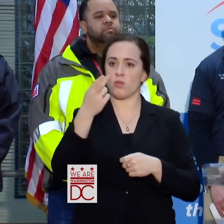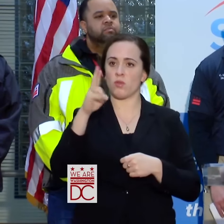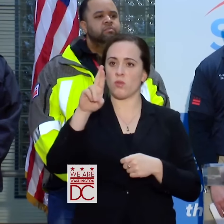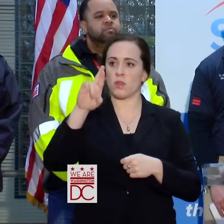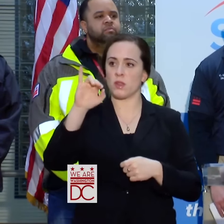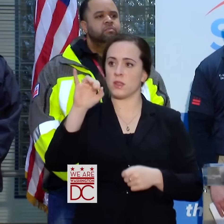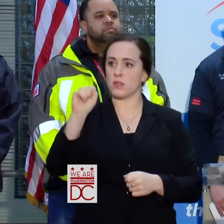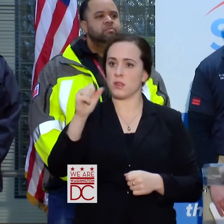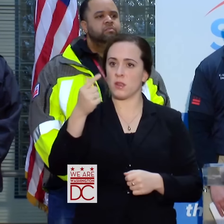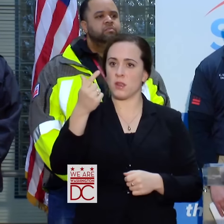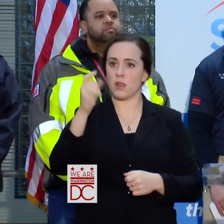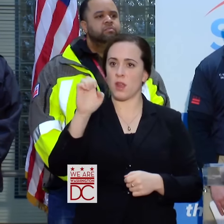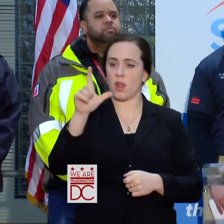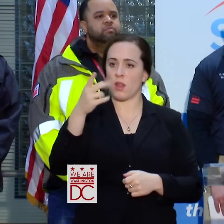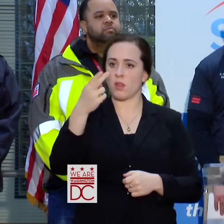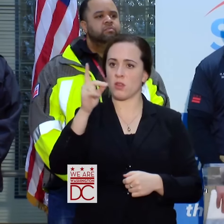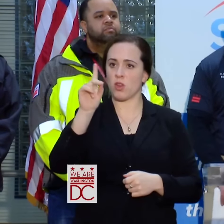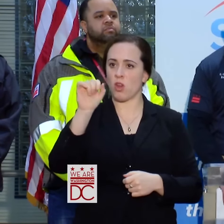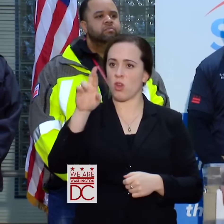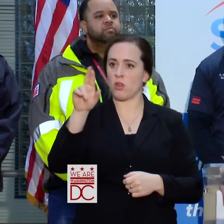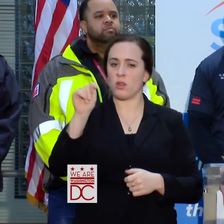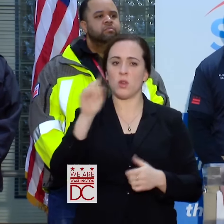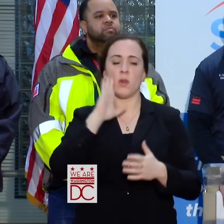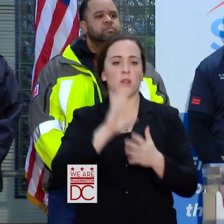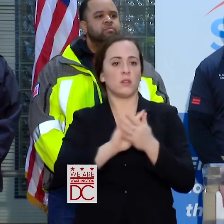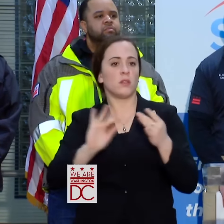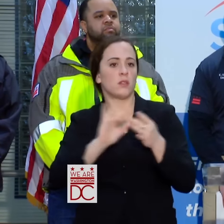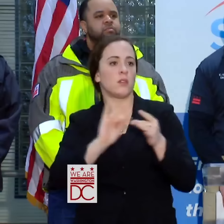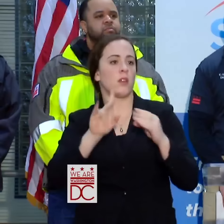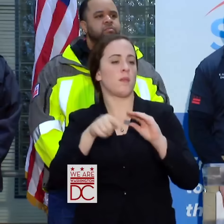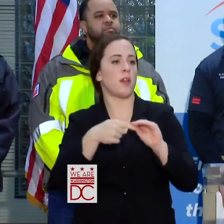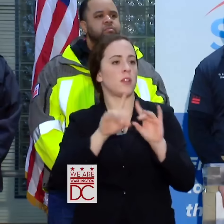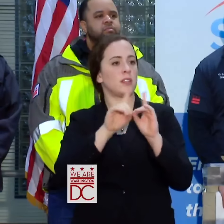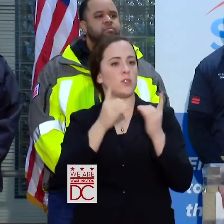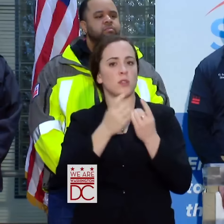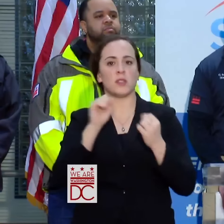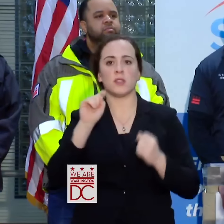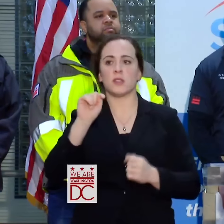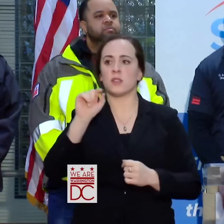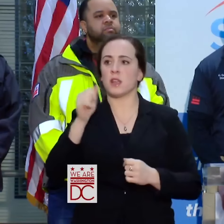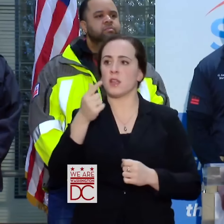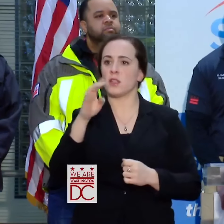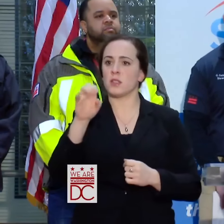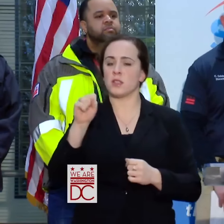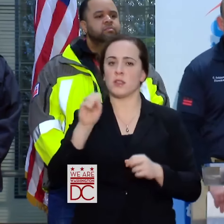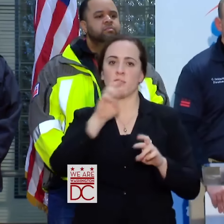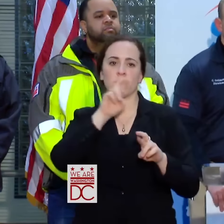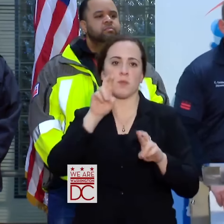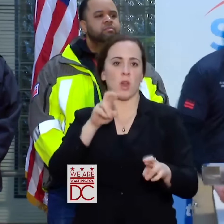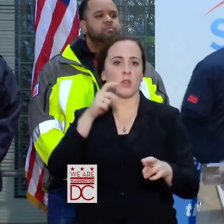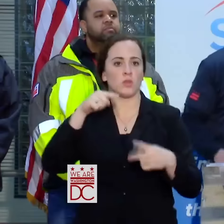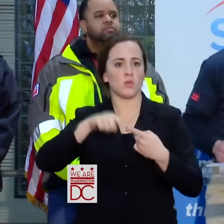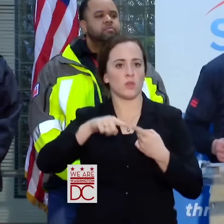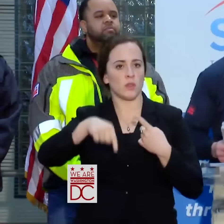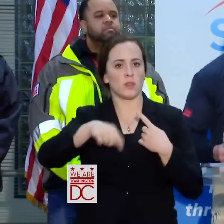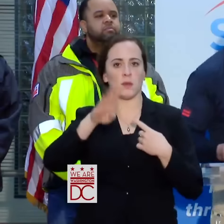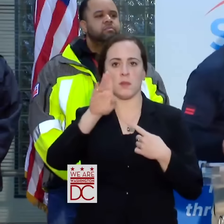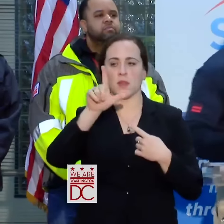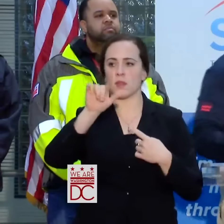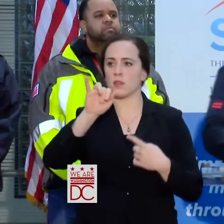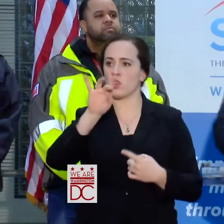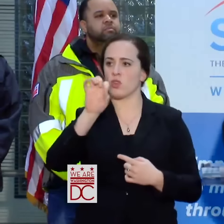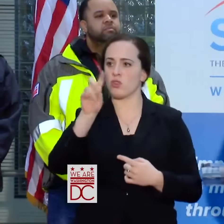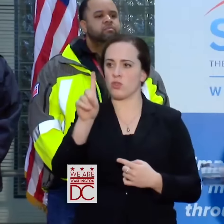ABOUT THE DISTRICT'S STAGES OF RESPONSE TO THIS BLIZZARD.